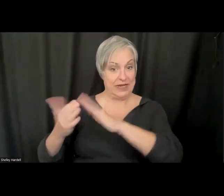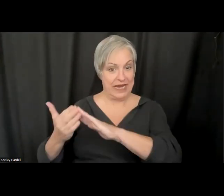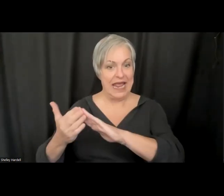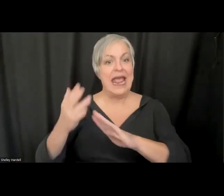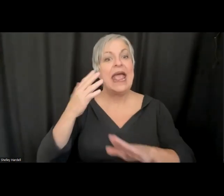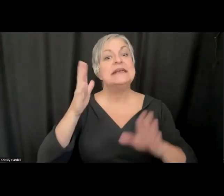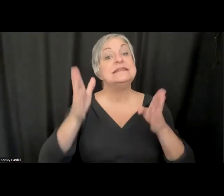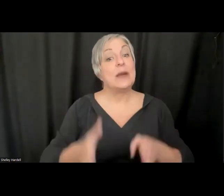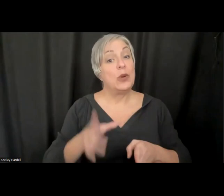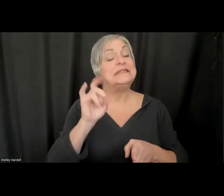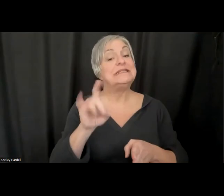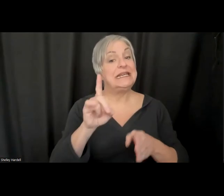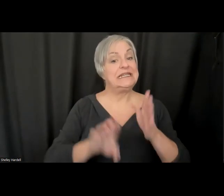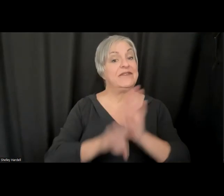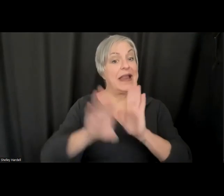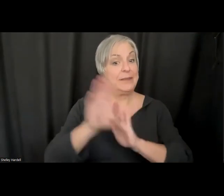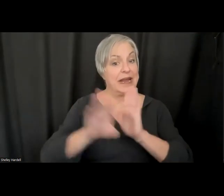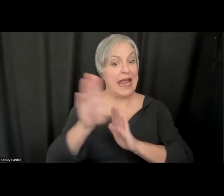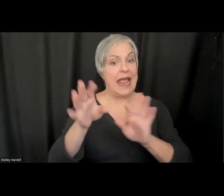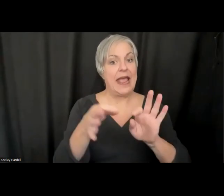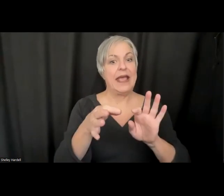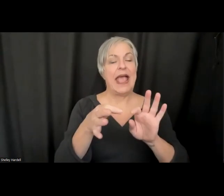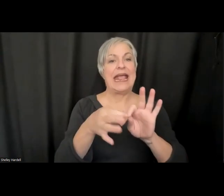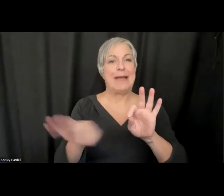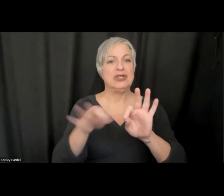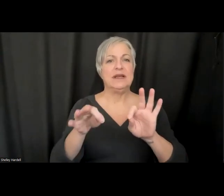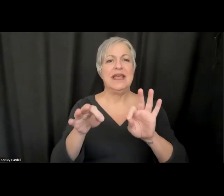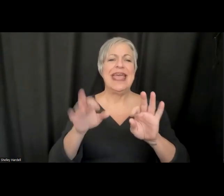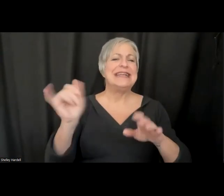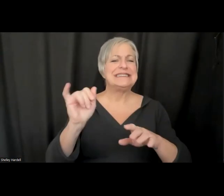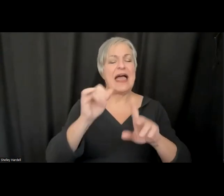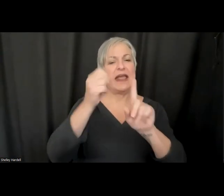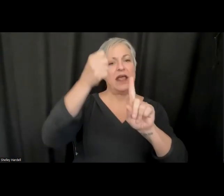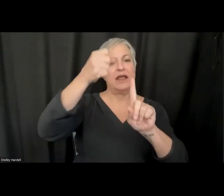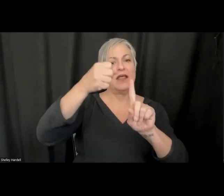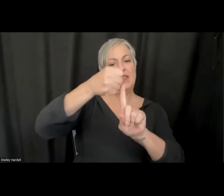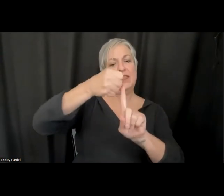developed -- basically it is thought bubbles over their head